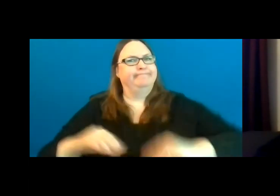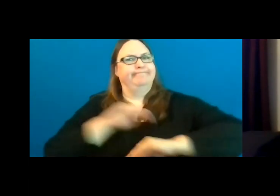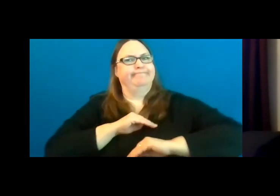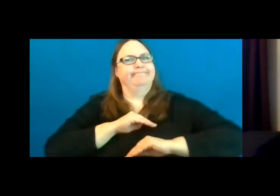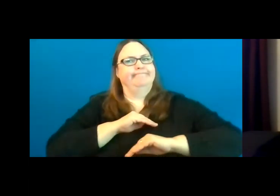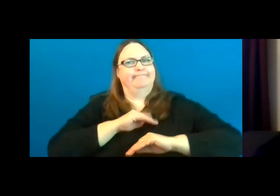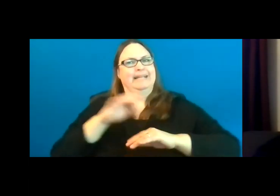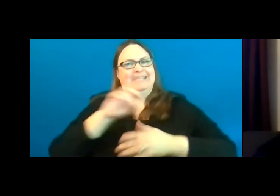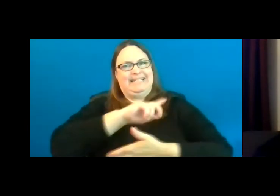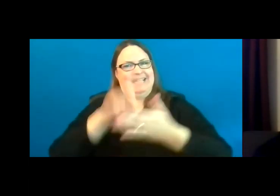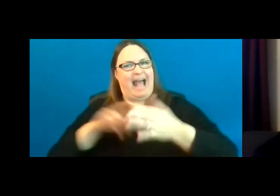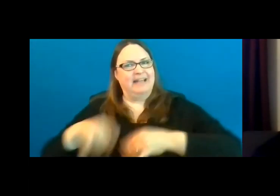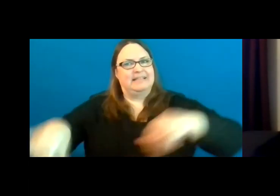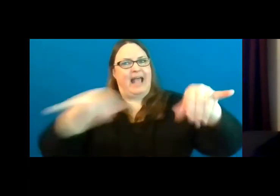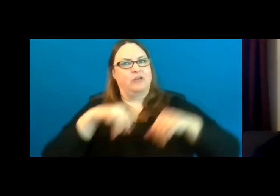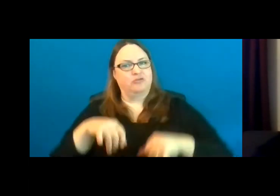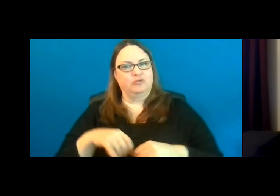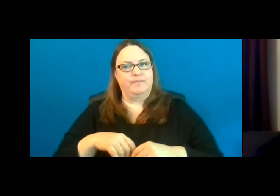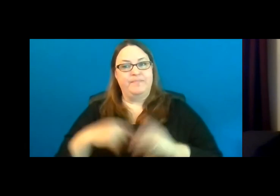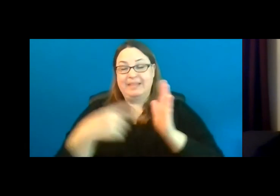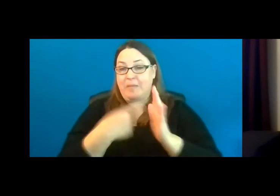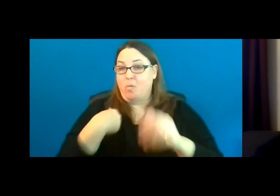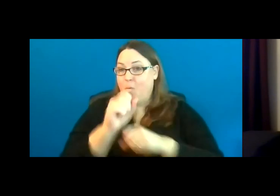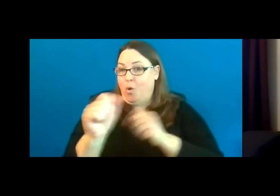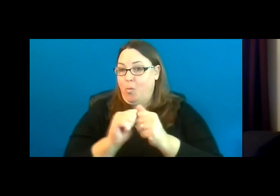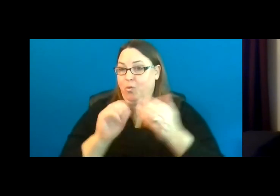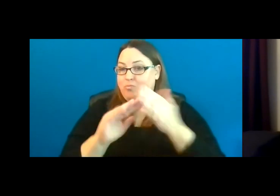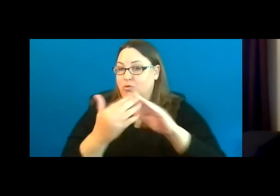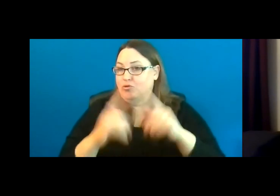Sometimes, as we work with a community and provide them their preliminary score, they